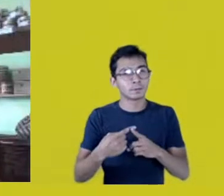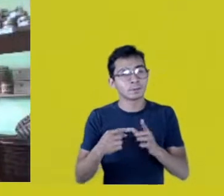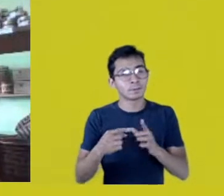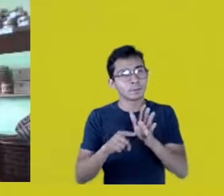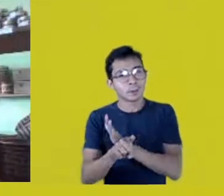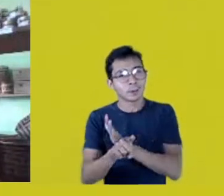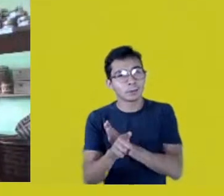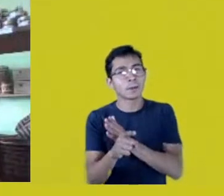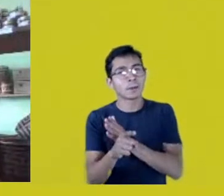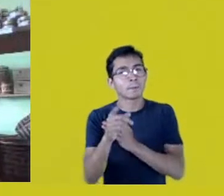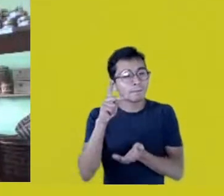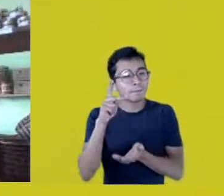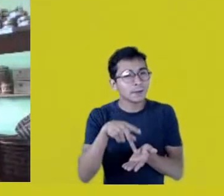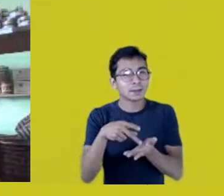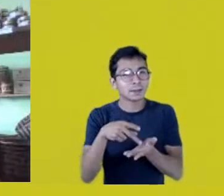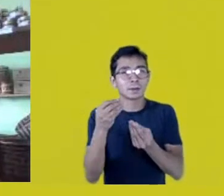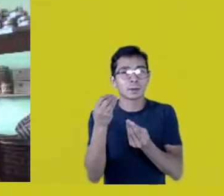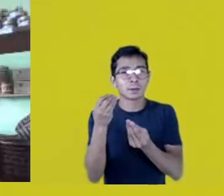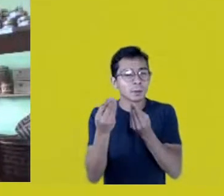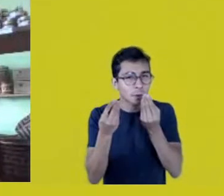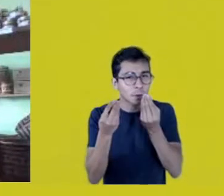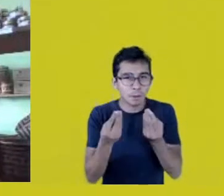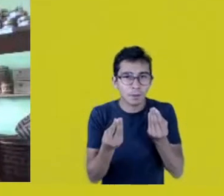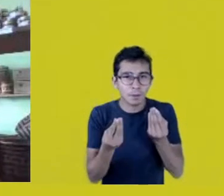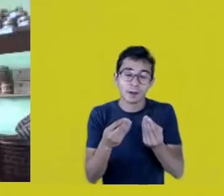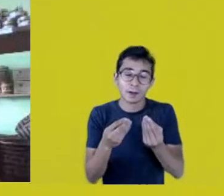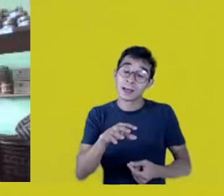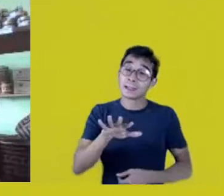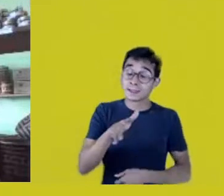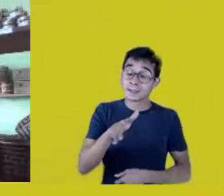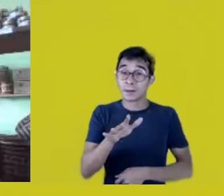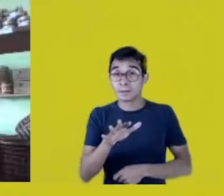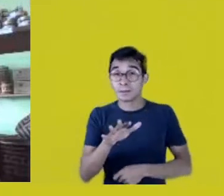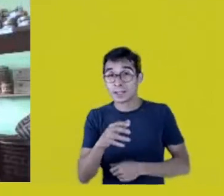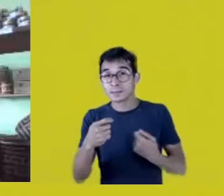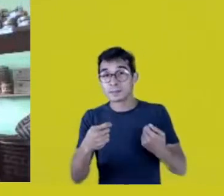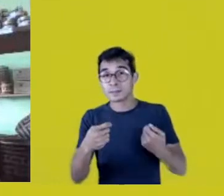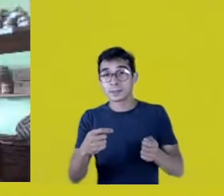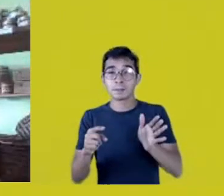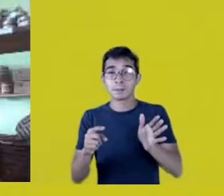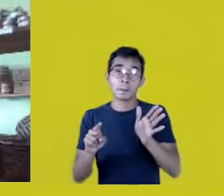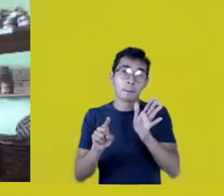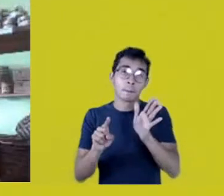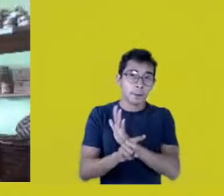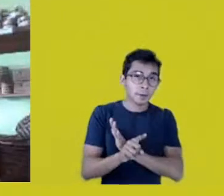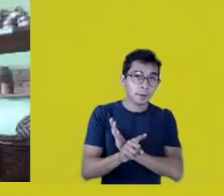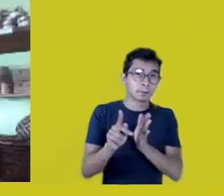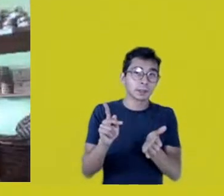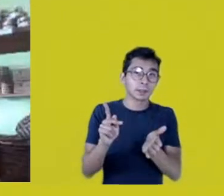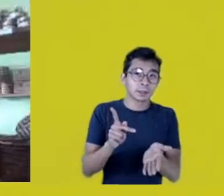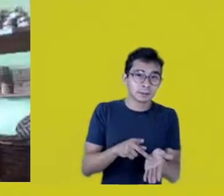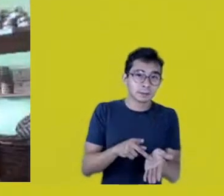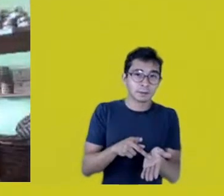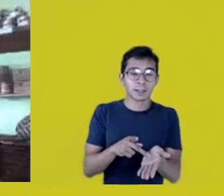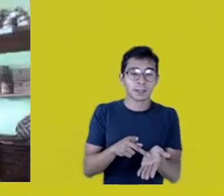Perhaps this question has no answer,